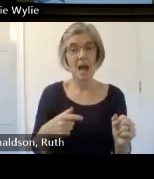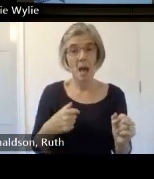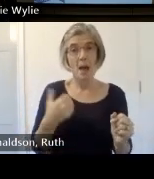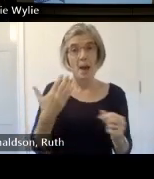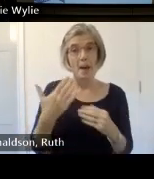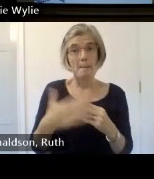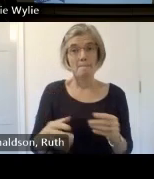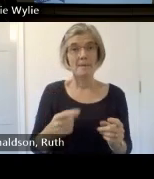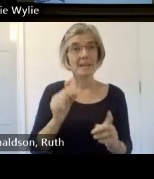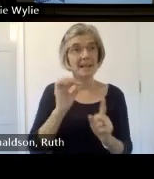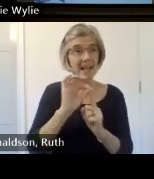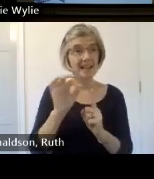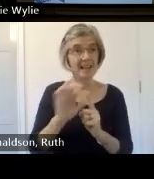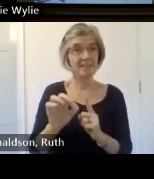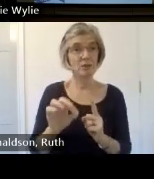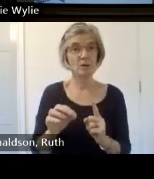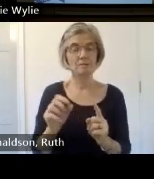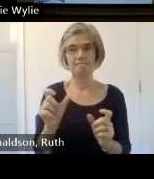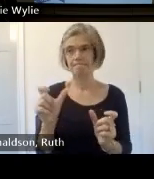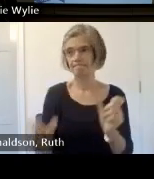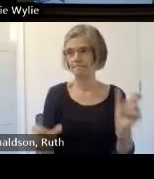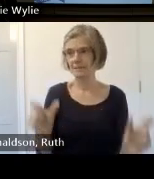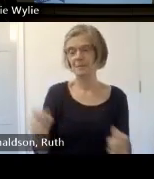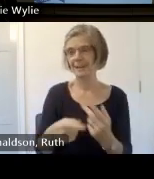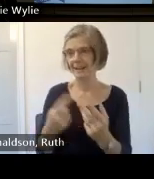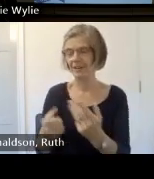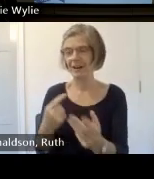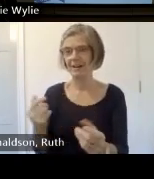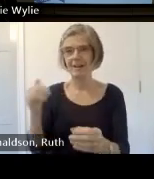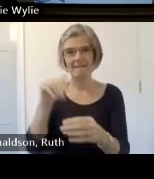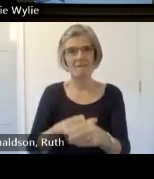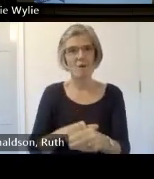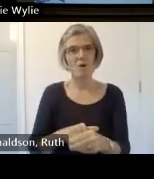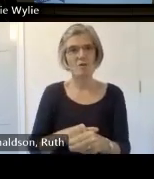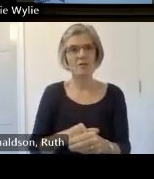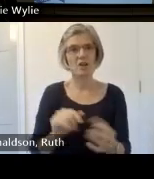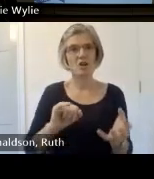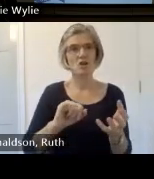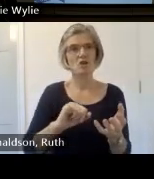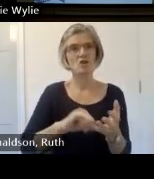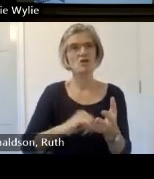sheo each time I have been surprised to find how strongly people feel about being part of